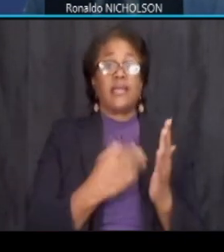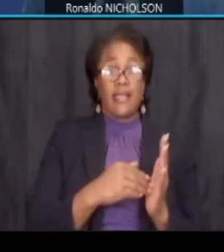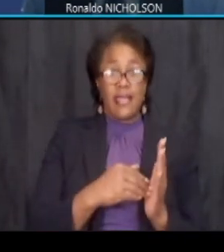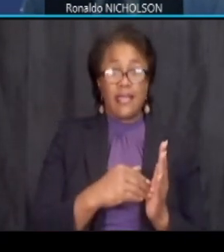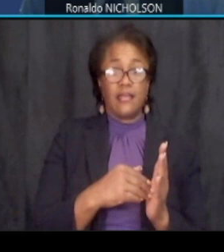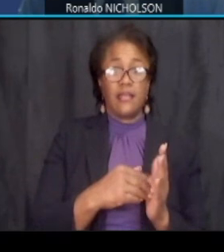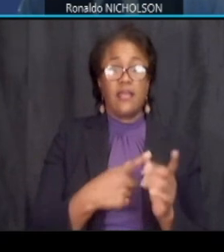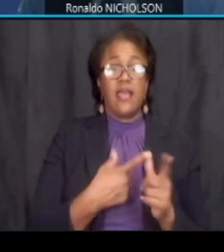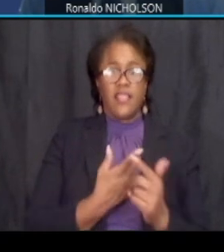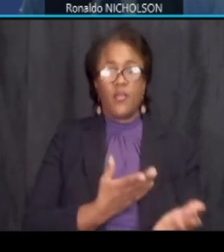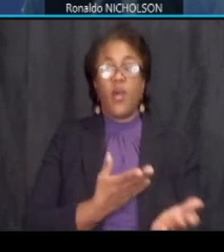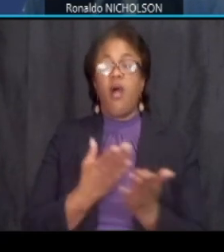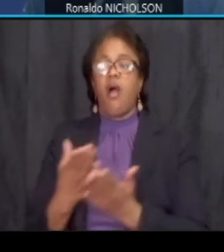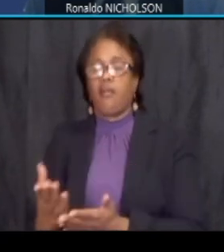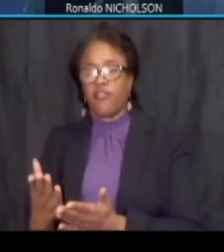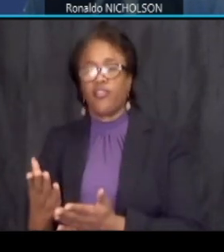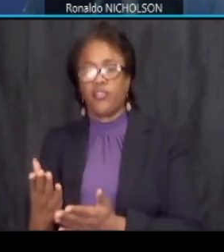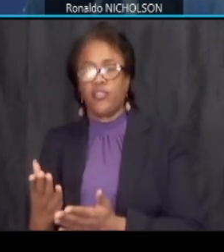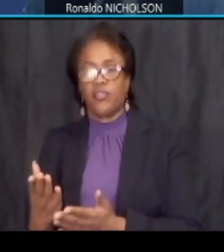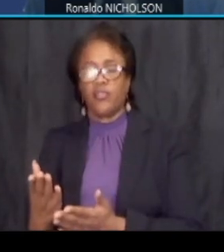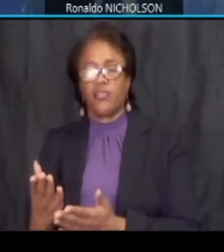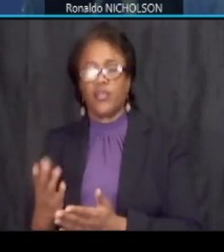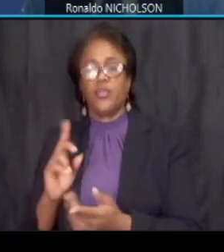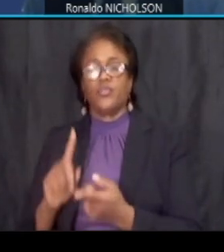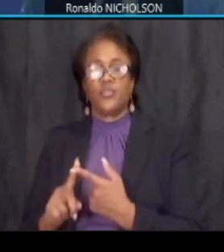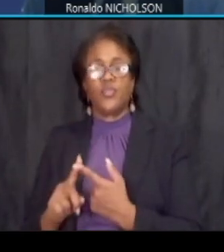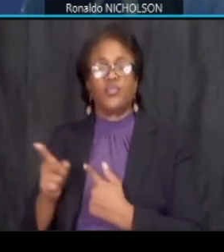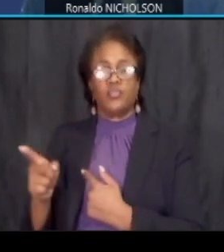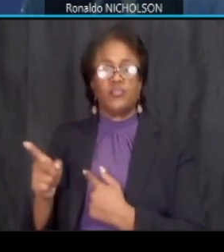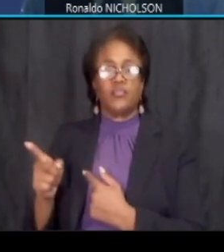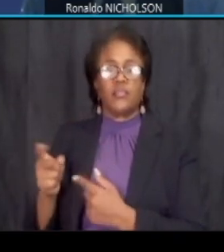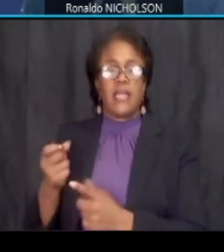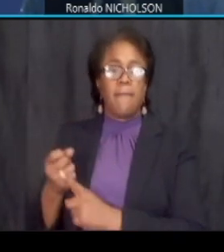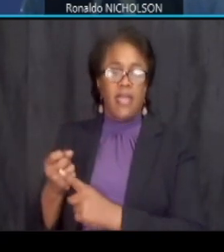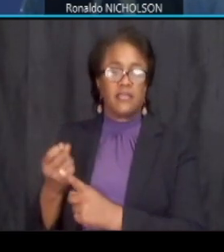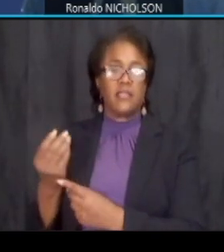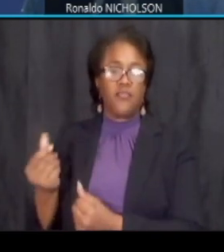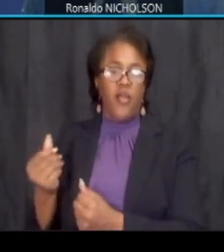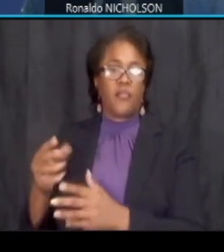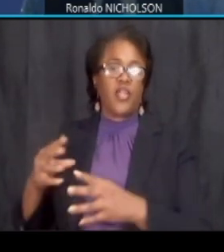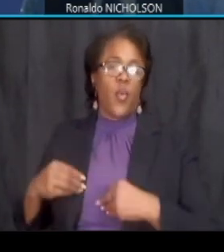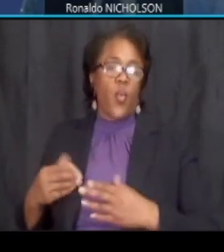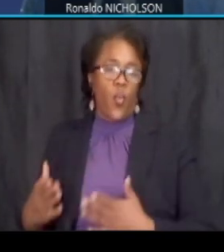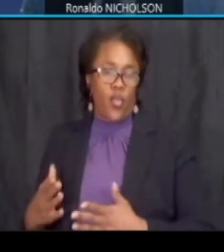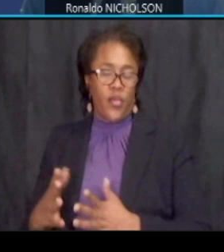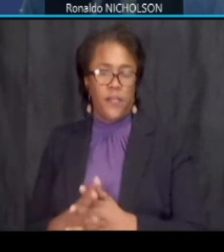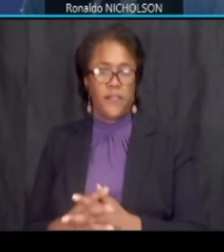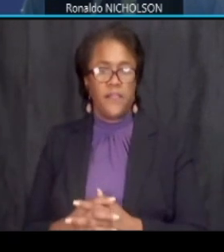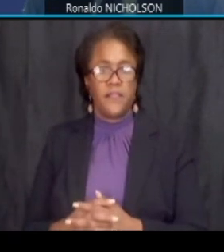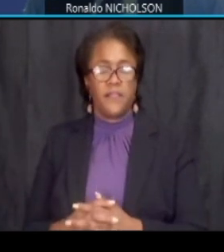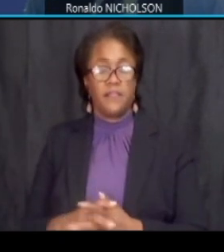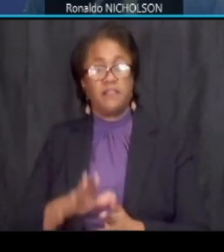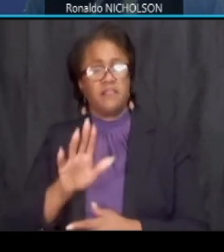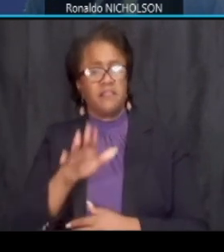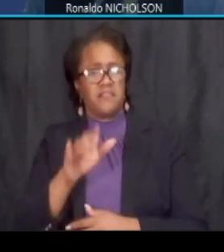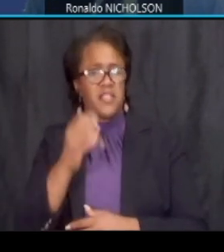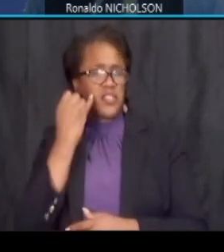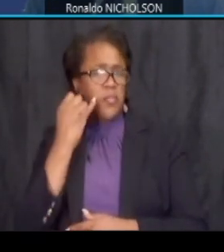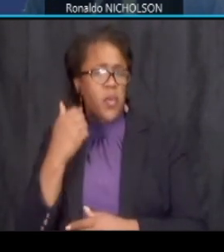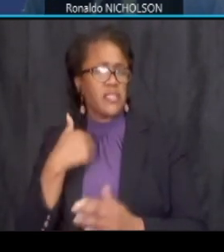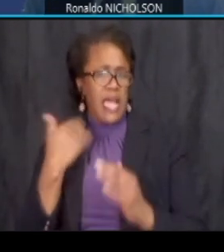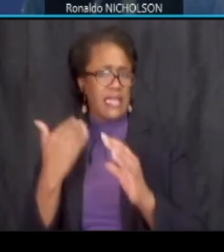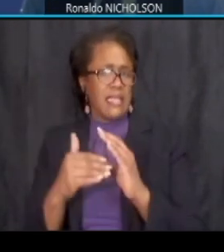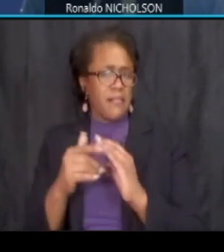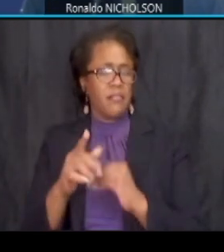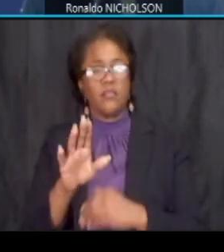offer will be provided to the impractic property owned okay if i email you and all of those are